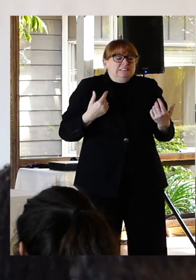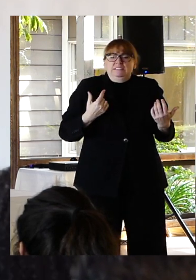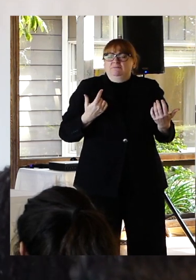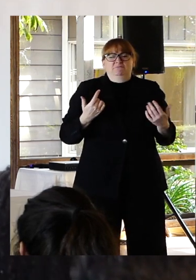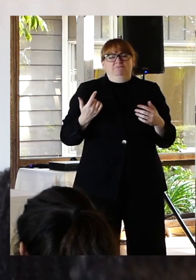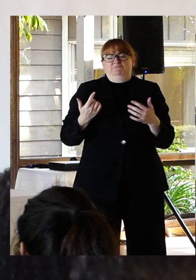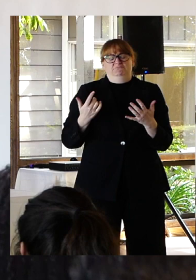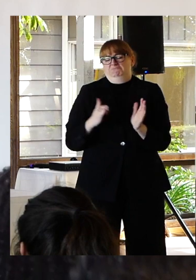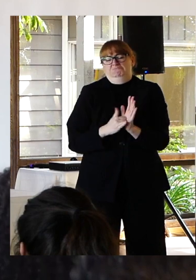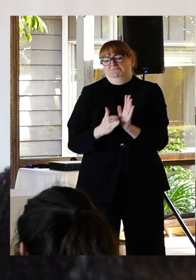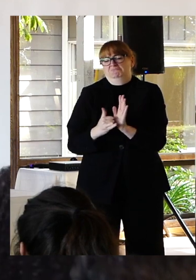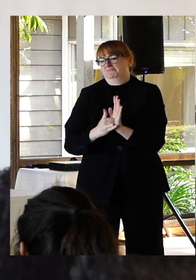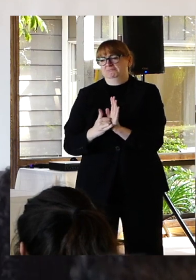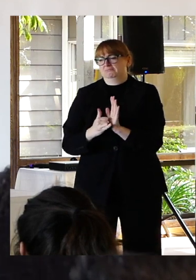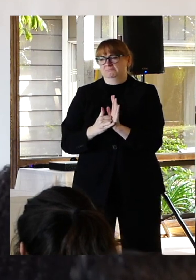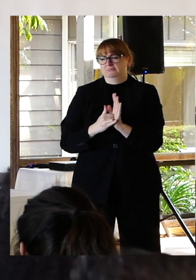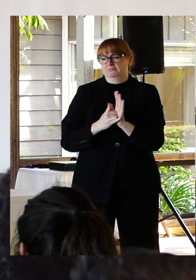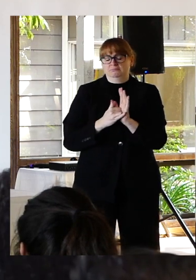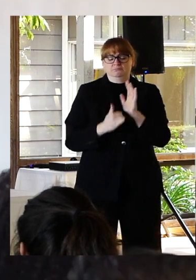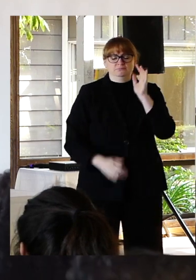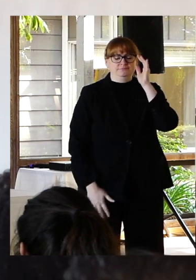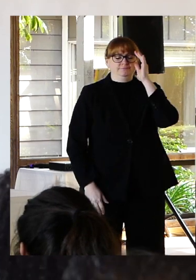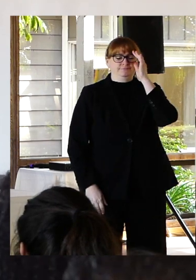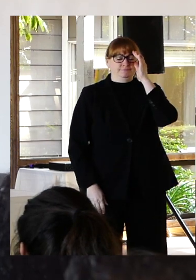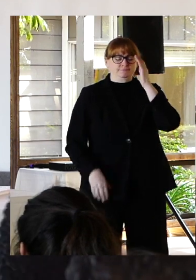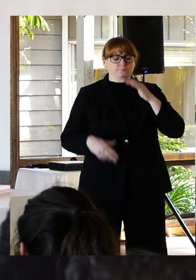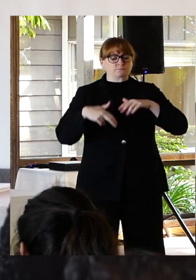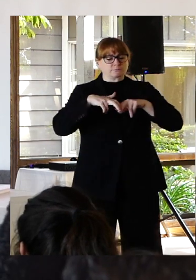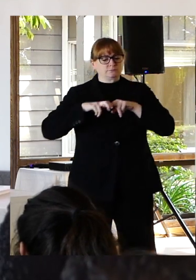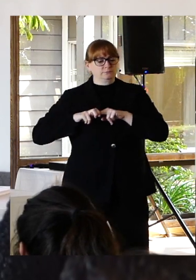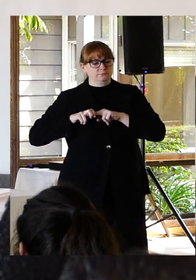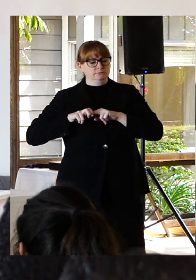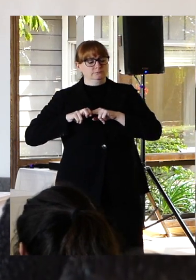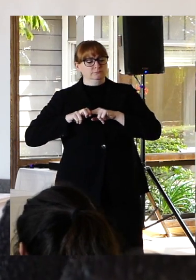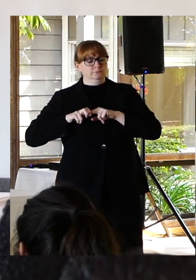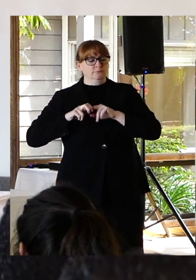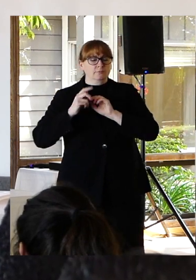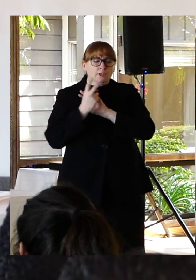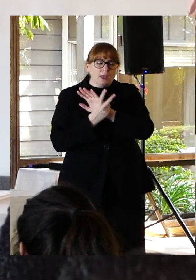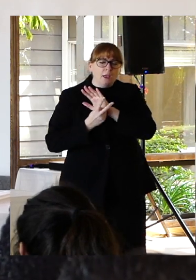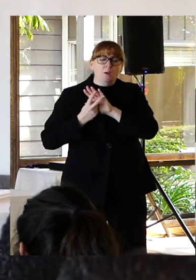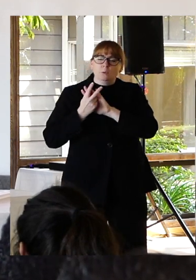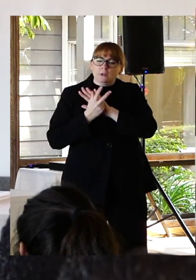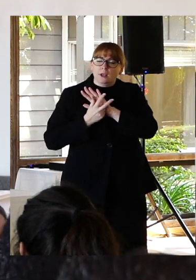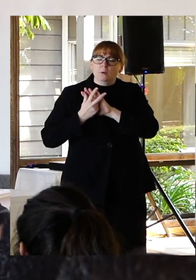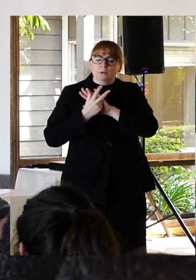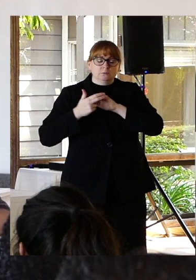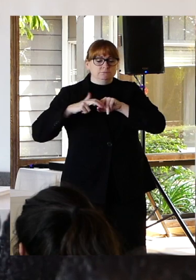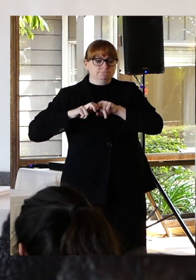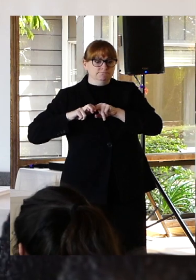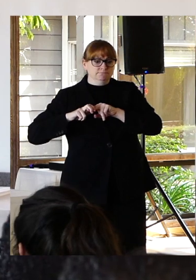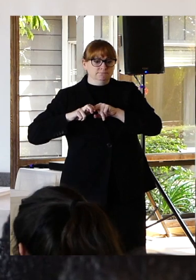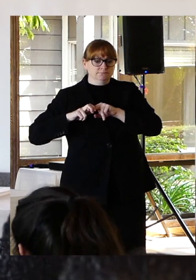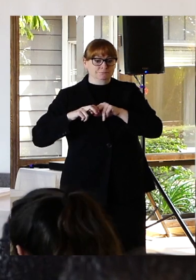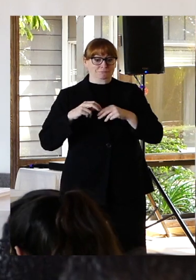to me in that moment. I sat there for hours. I am too short to see over